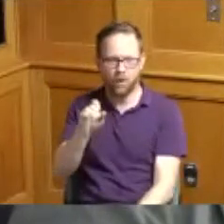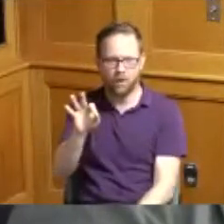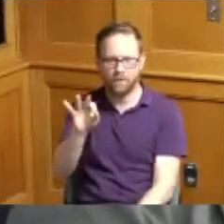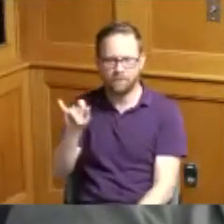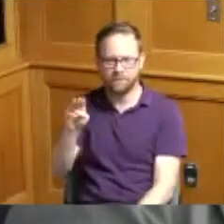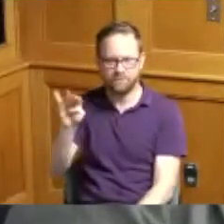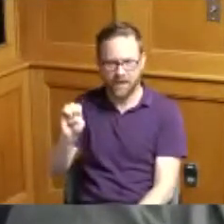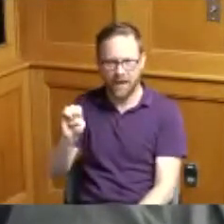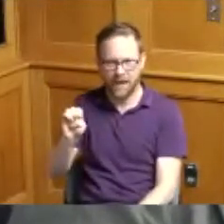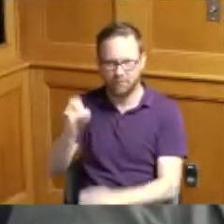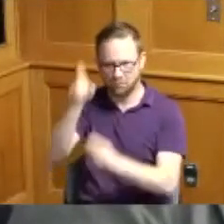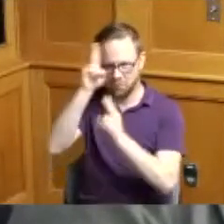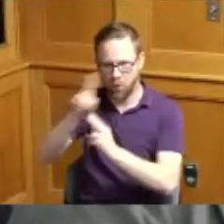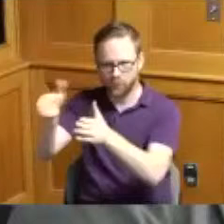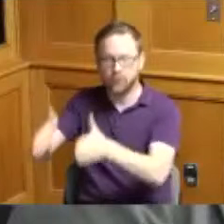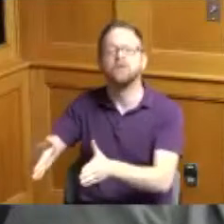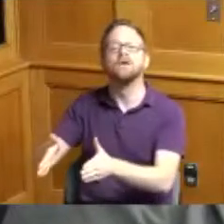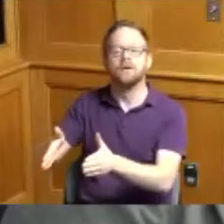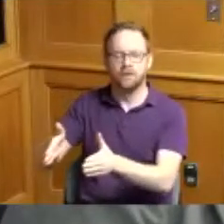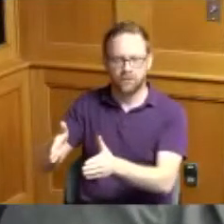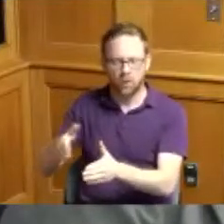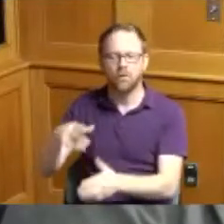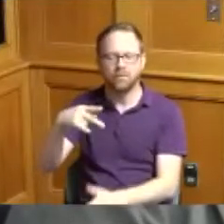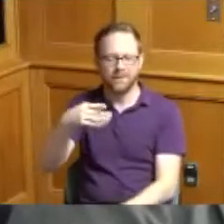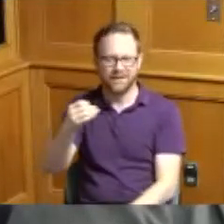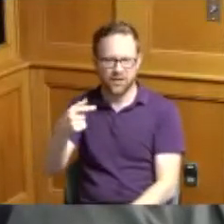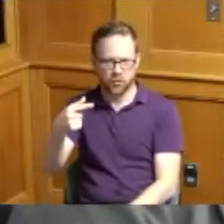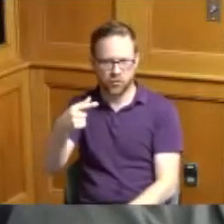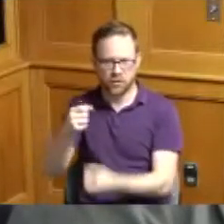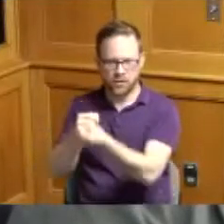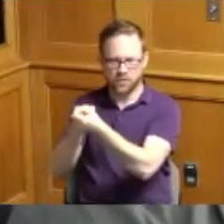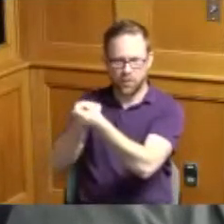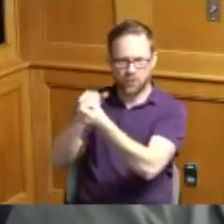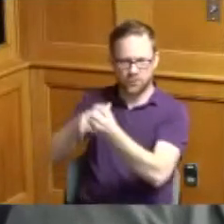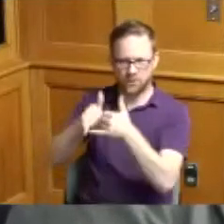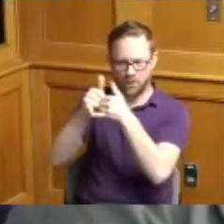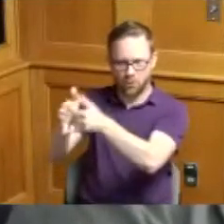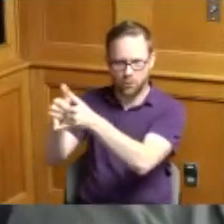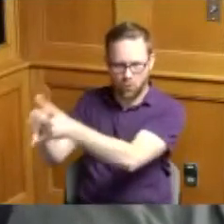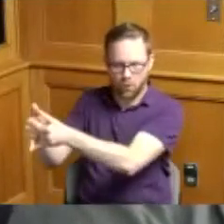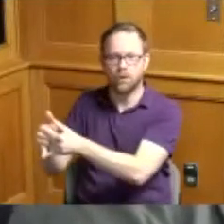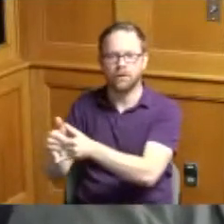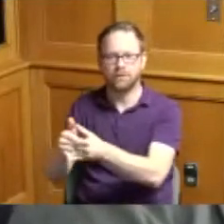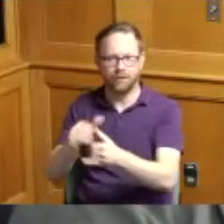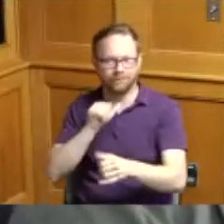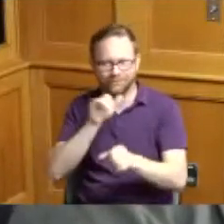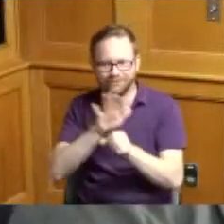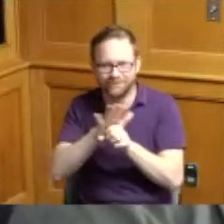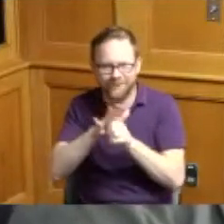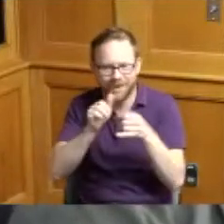we had uh Procter Gamble sponsors these the the awards but we didn't have enough Awards they ran